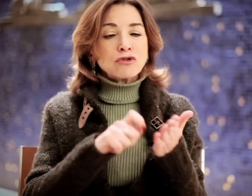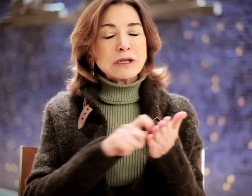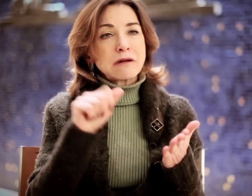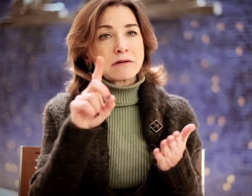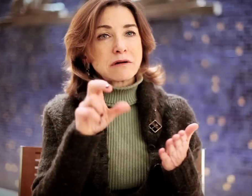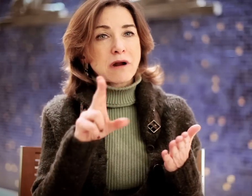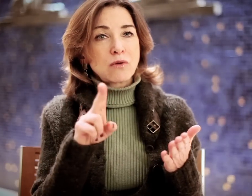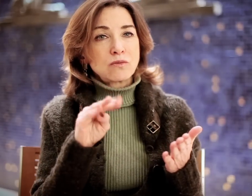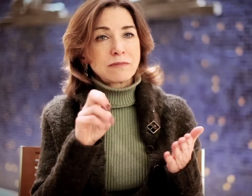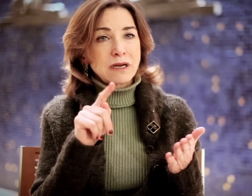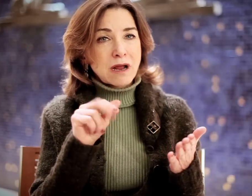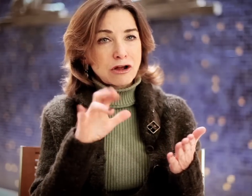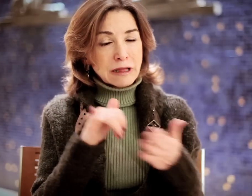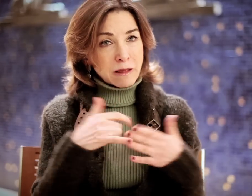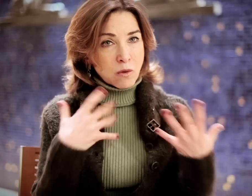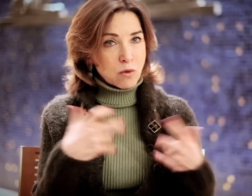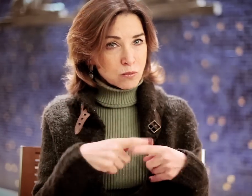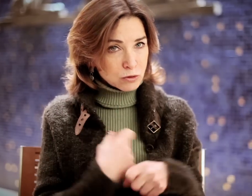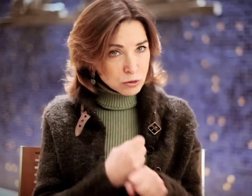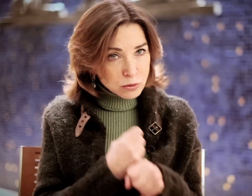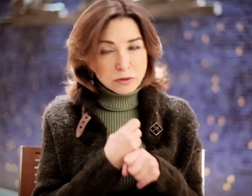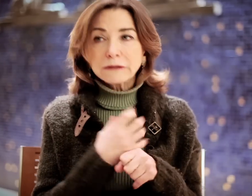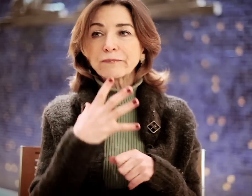I had written a documentary that I wanted to produce.